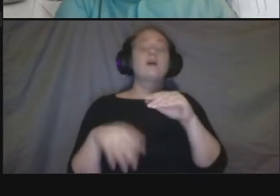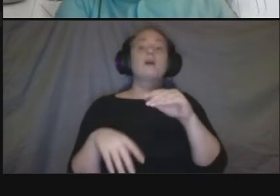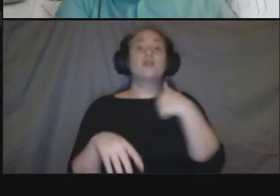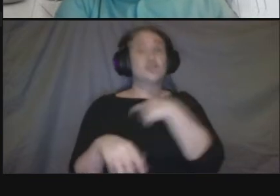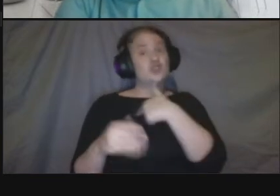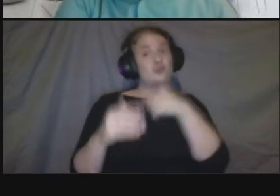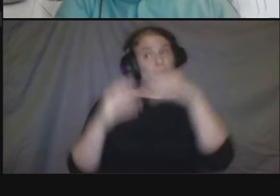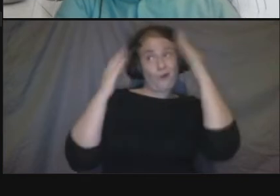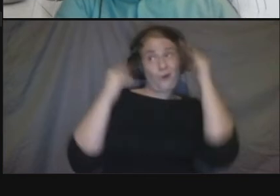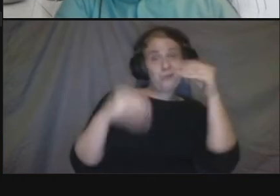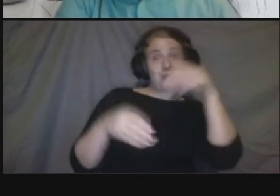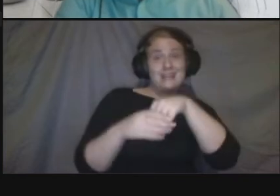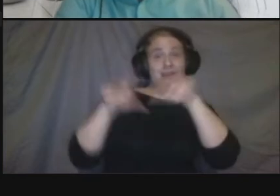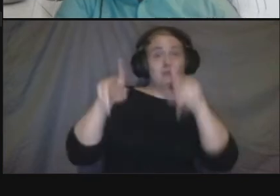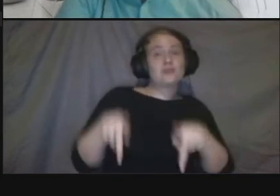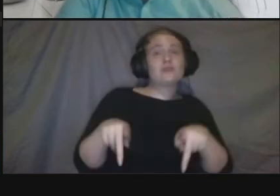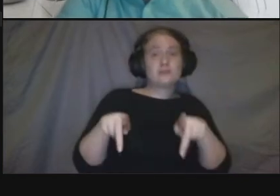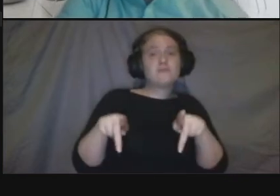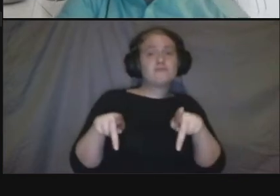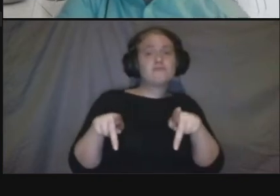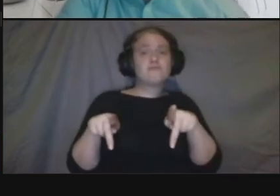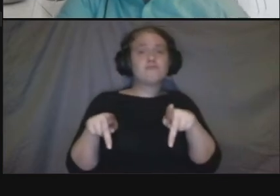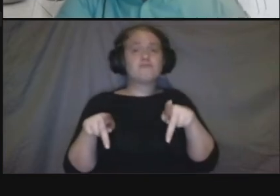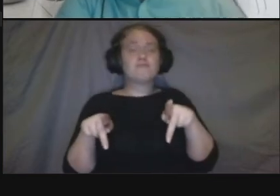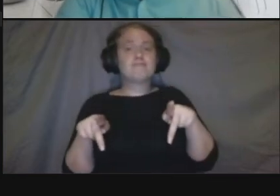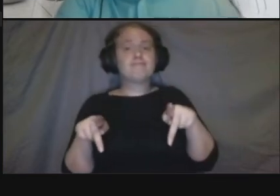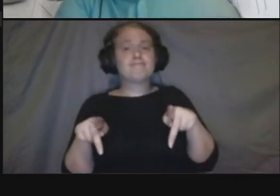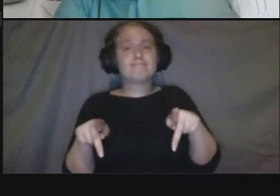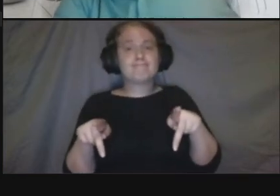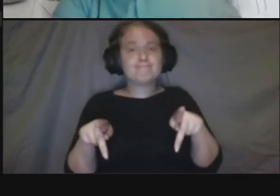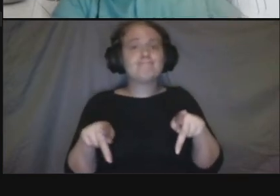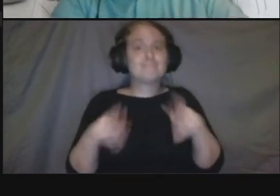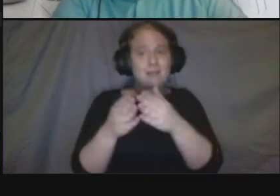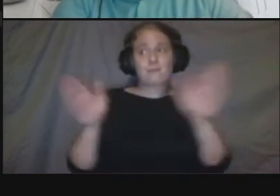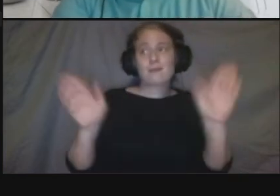where we can have that meeting in public um in person with everyone um